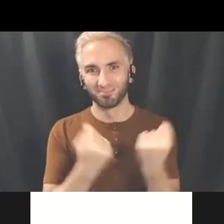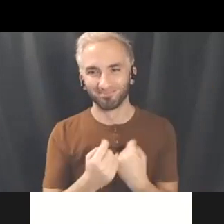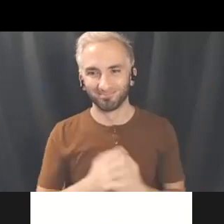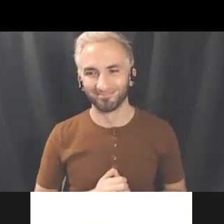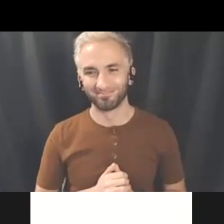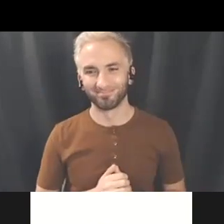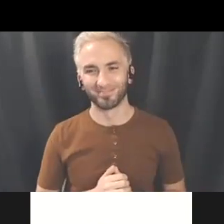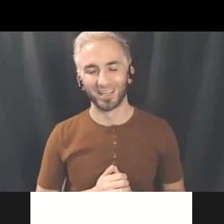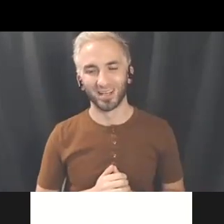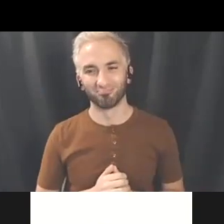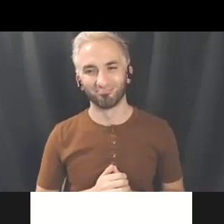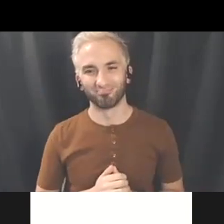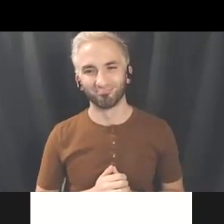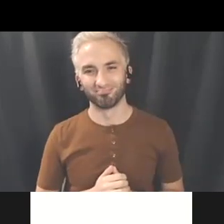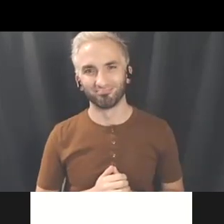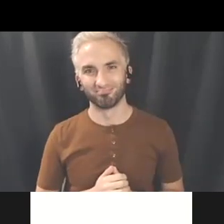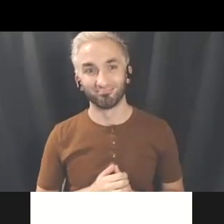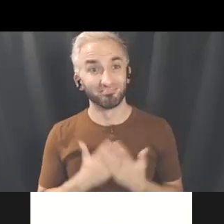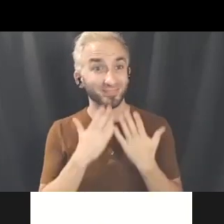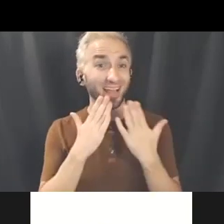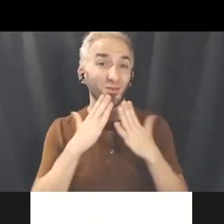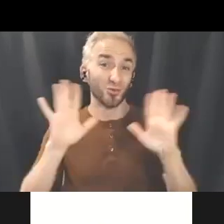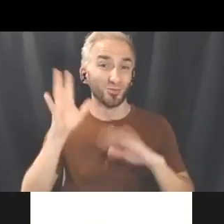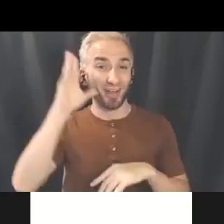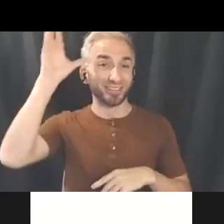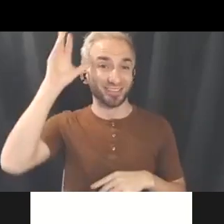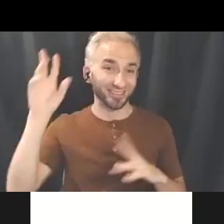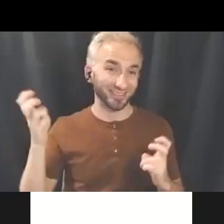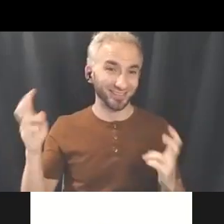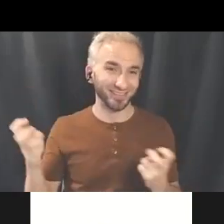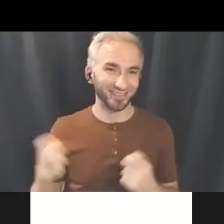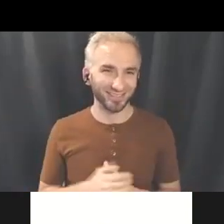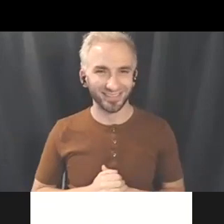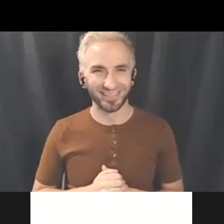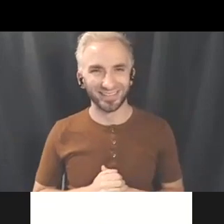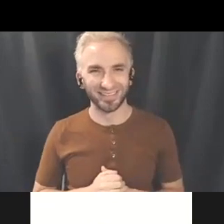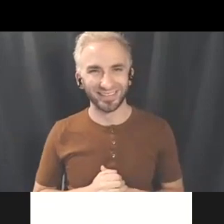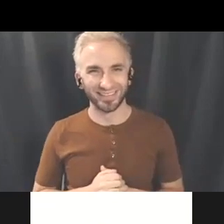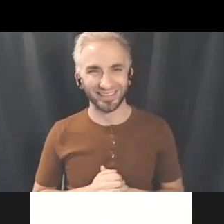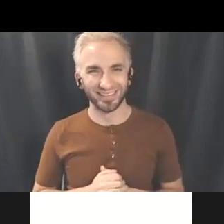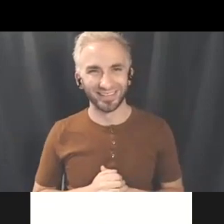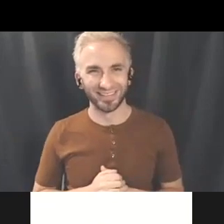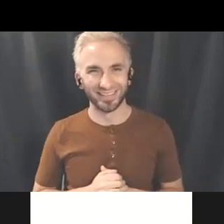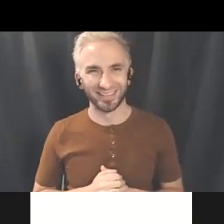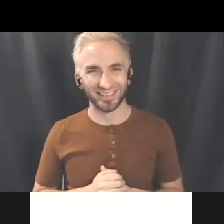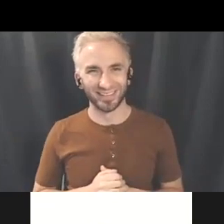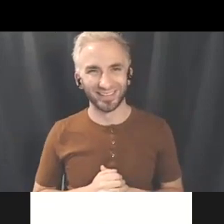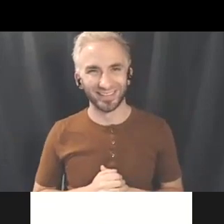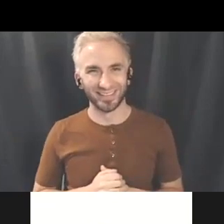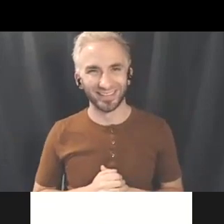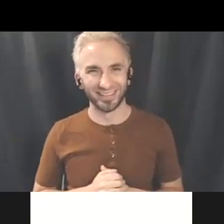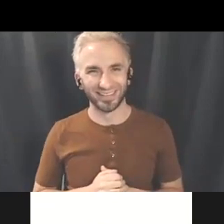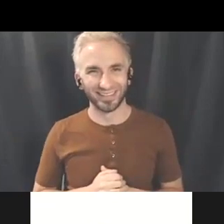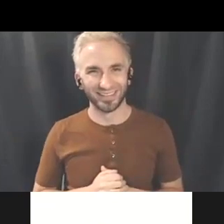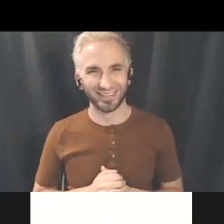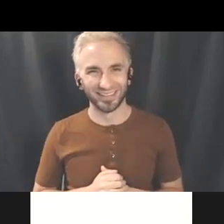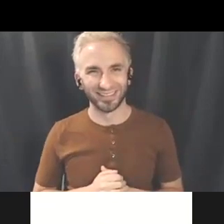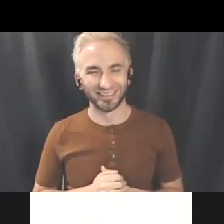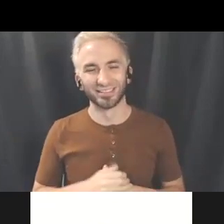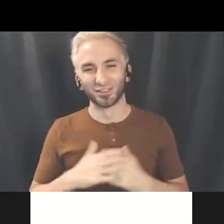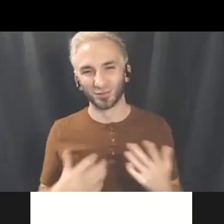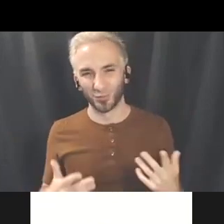Thank you parents, yes creators of Sammy.